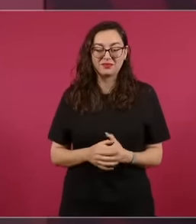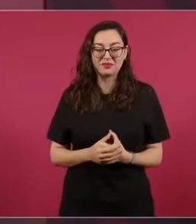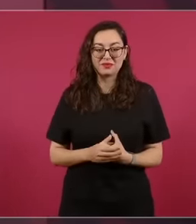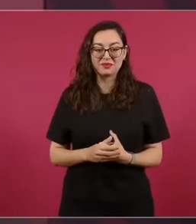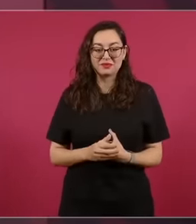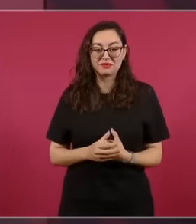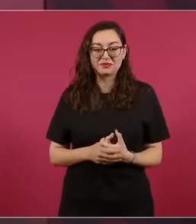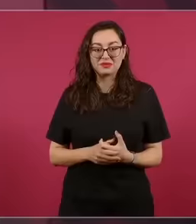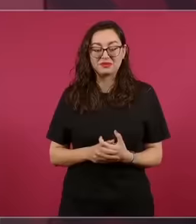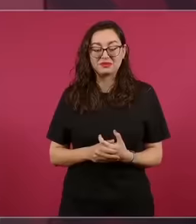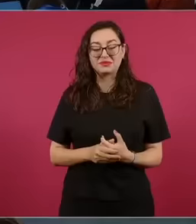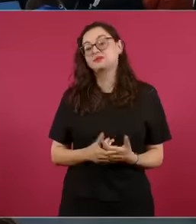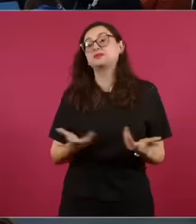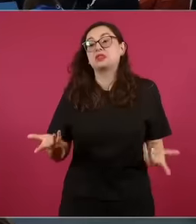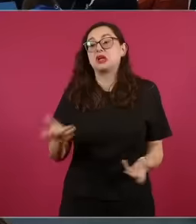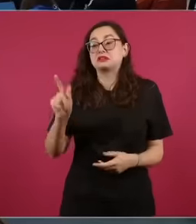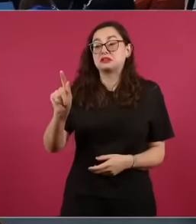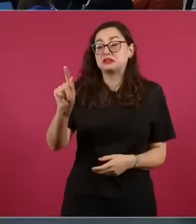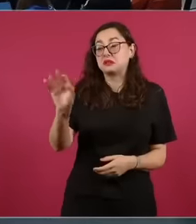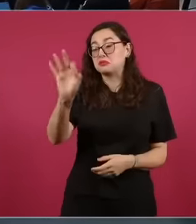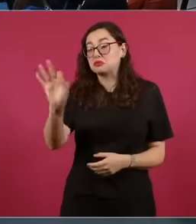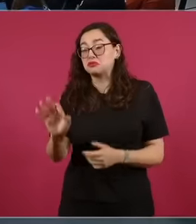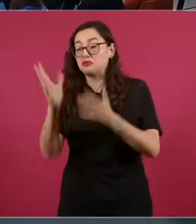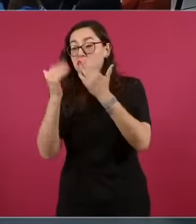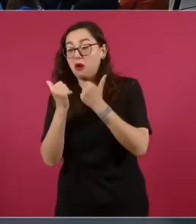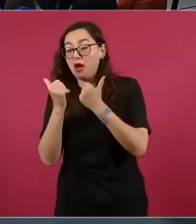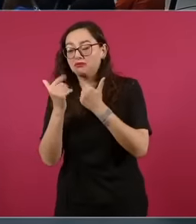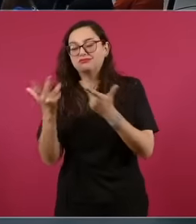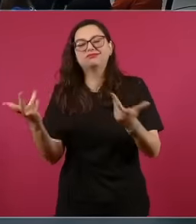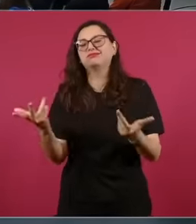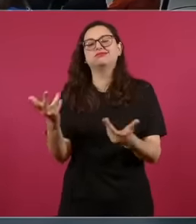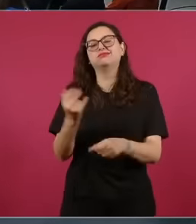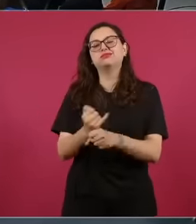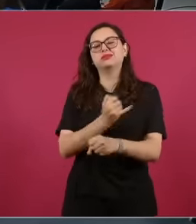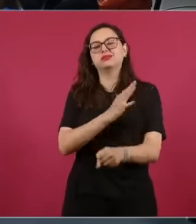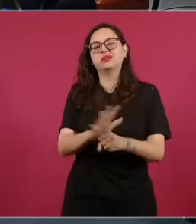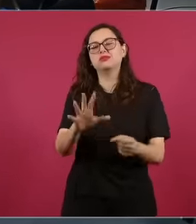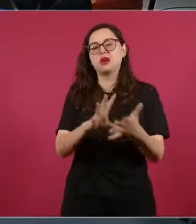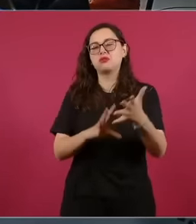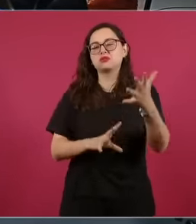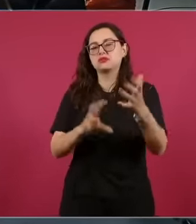a qualified majority, the Constitution cannot be reformed and it can if it has